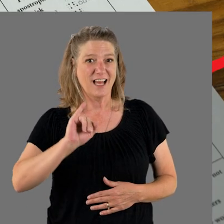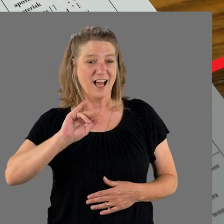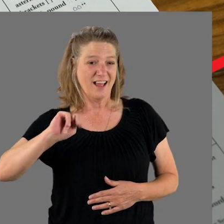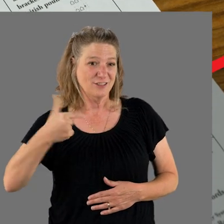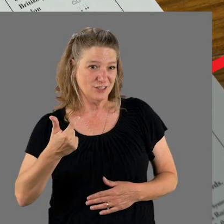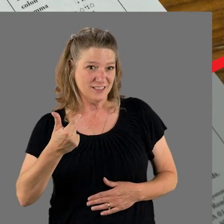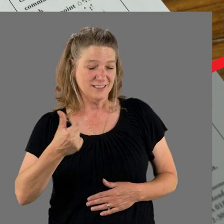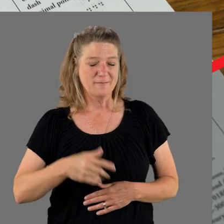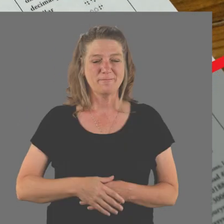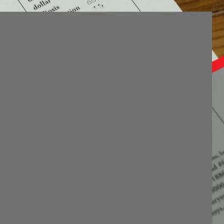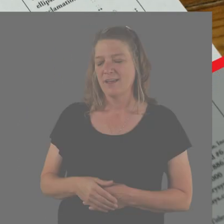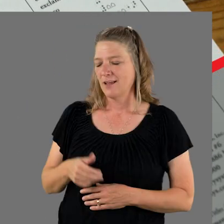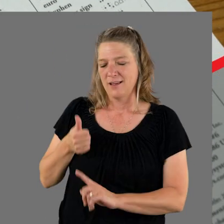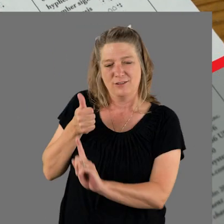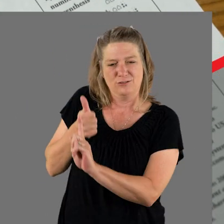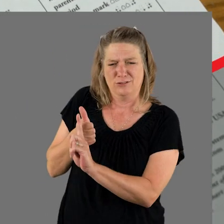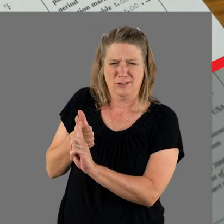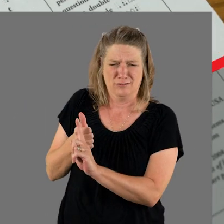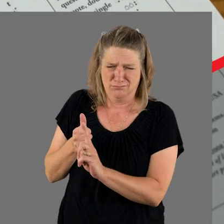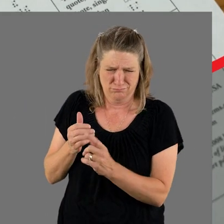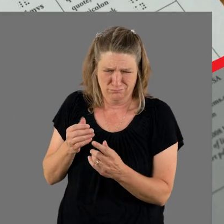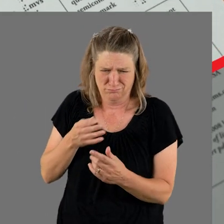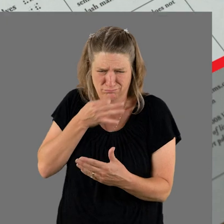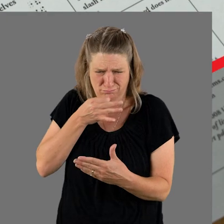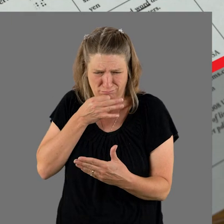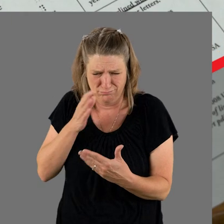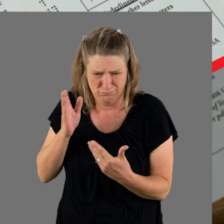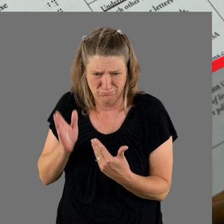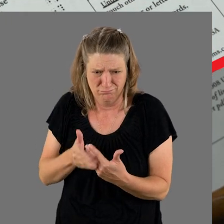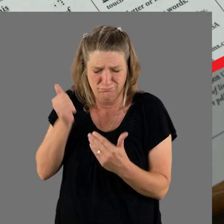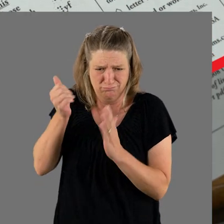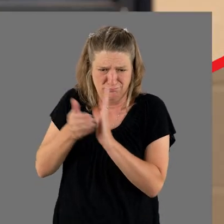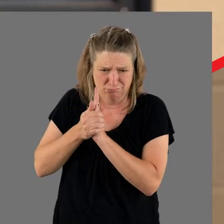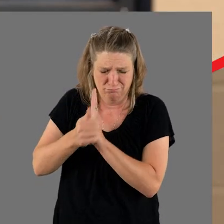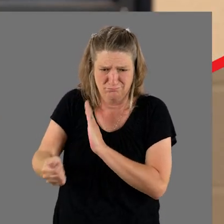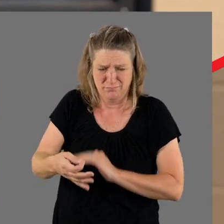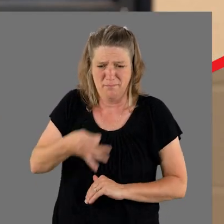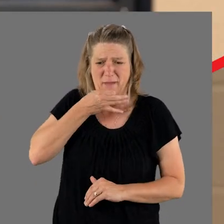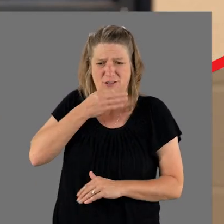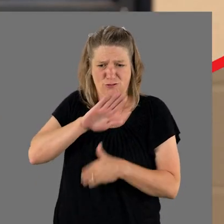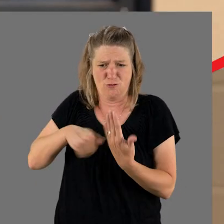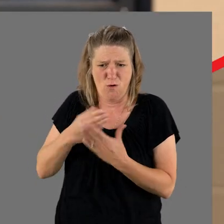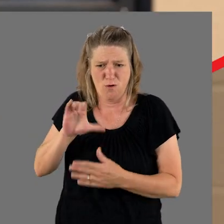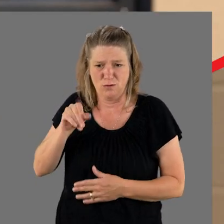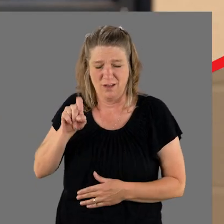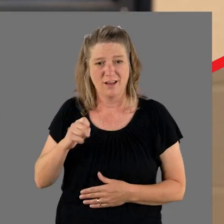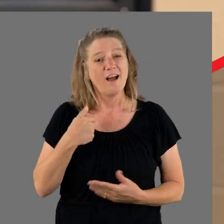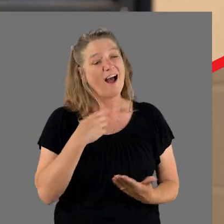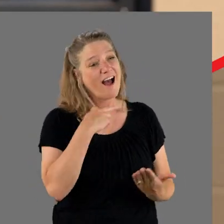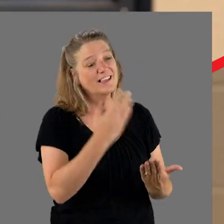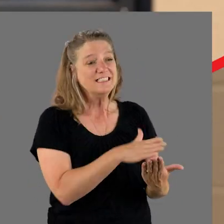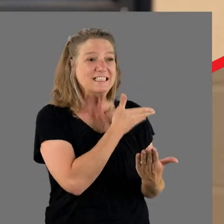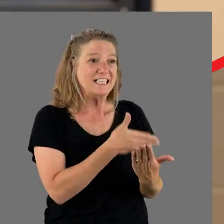[Amy] She has almost mastered the entire code now. I always sing them uh...